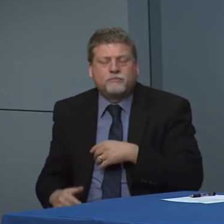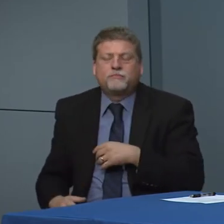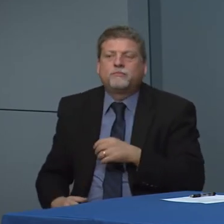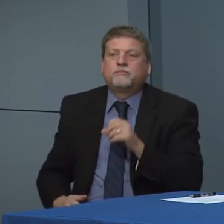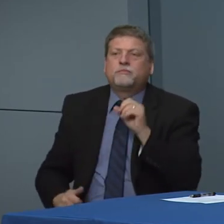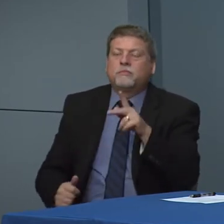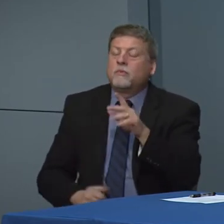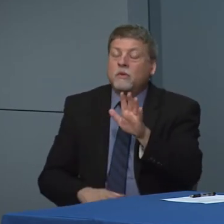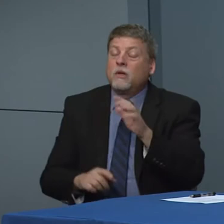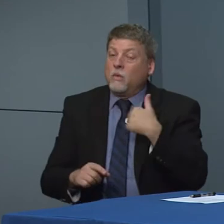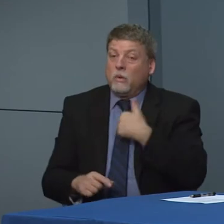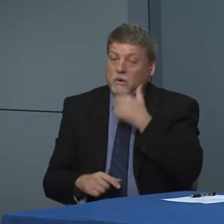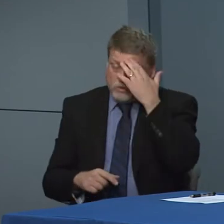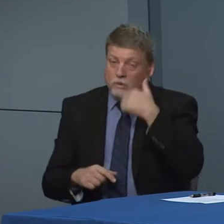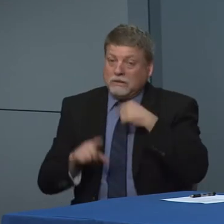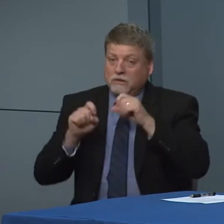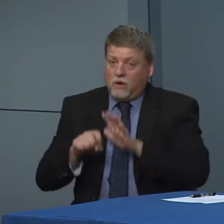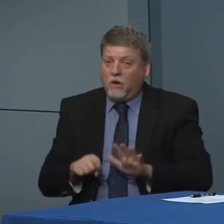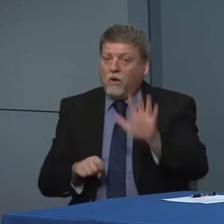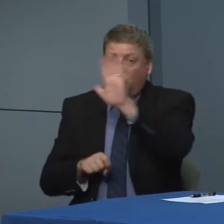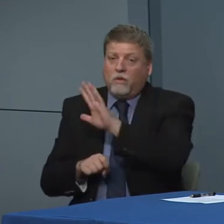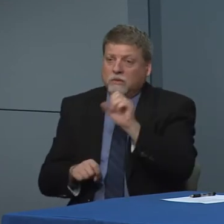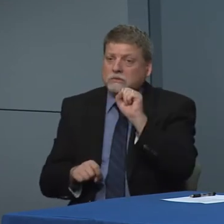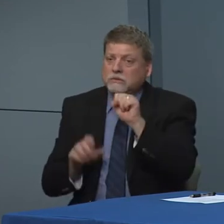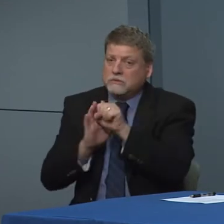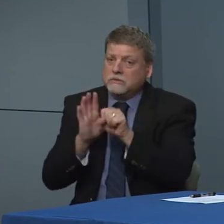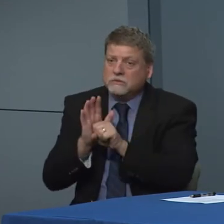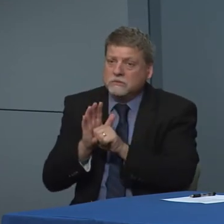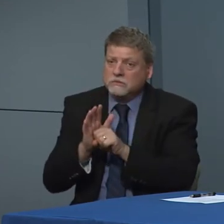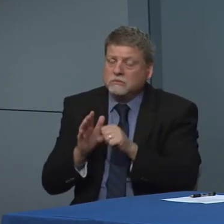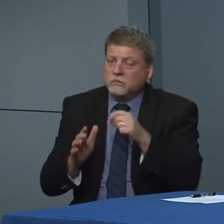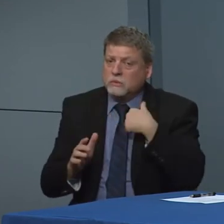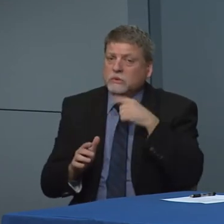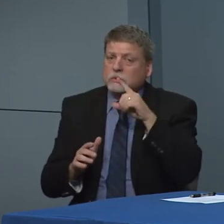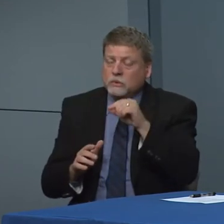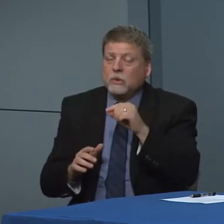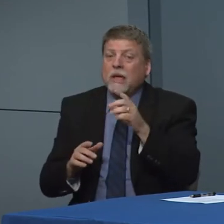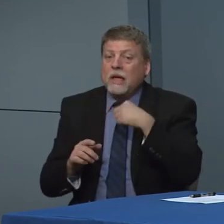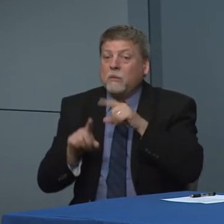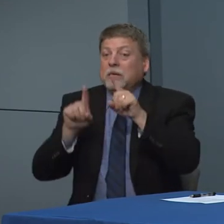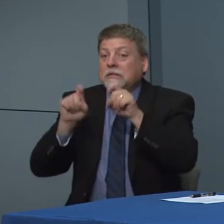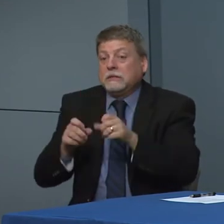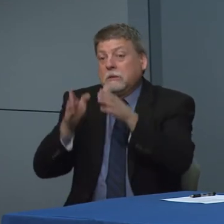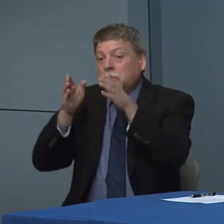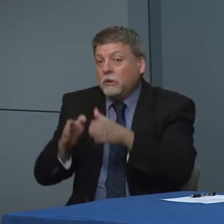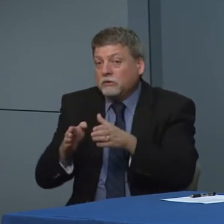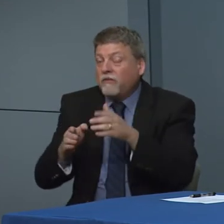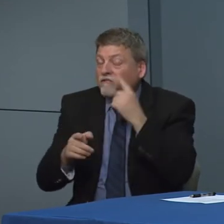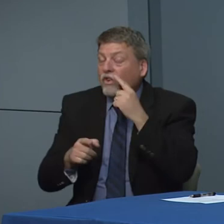So we know we are testing across the state and we are testing based on clinical criteria right so we want to